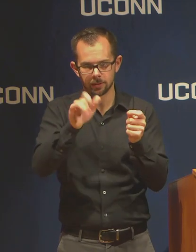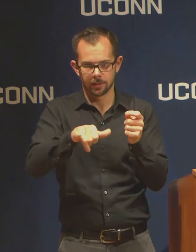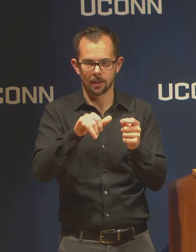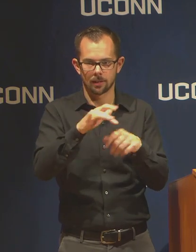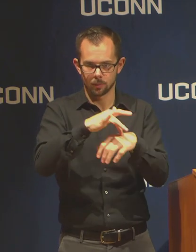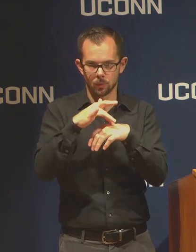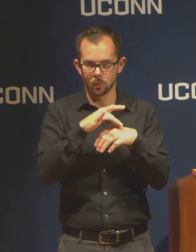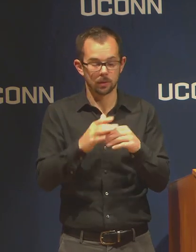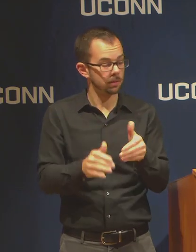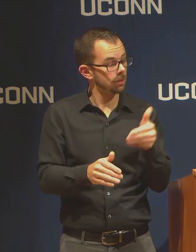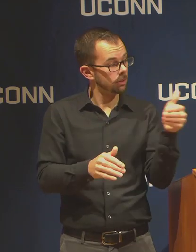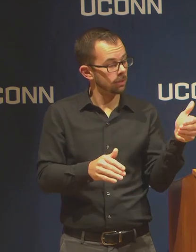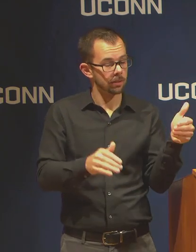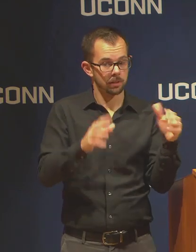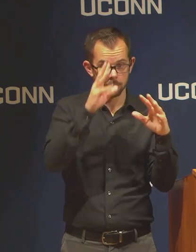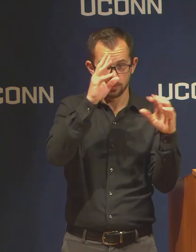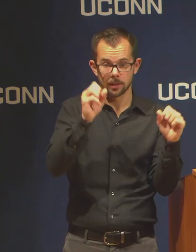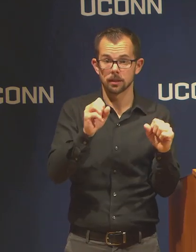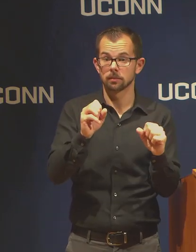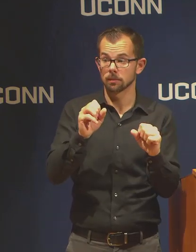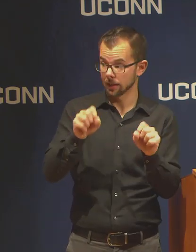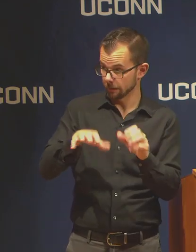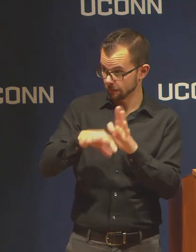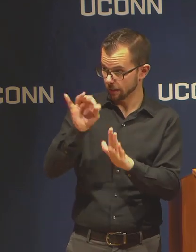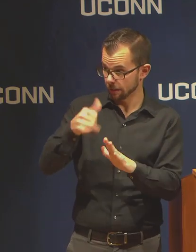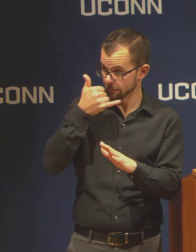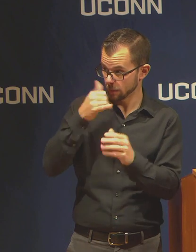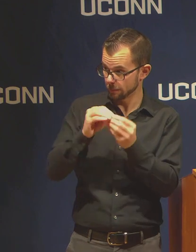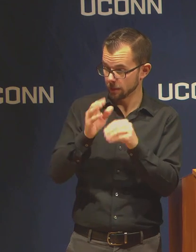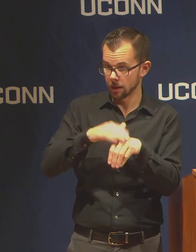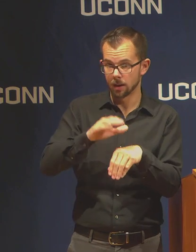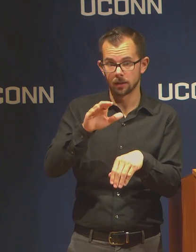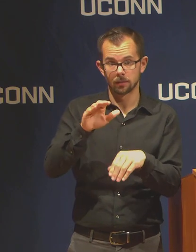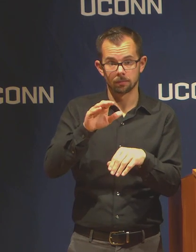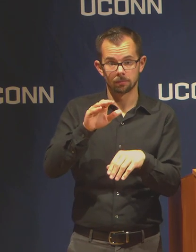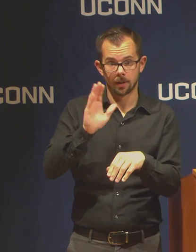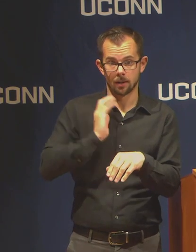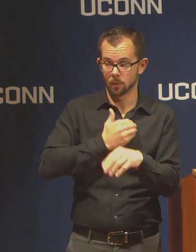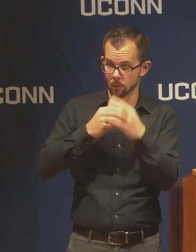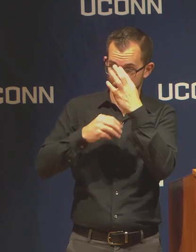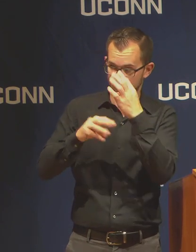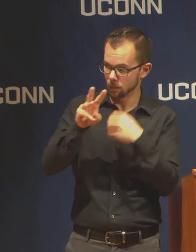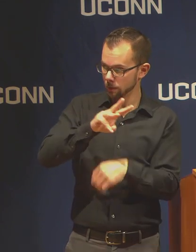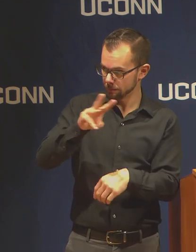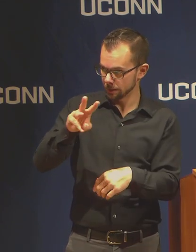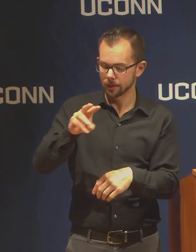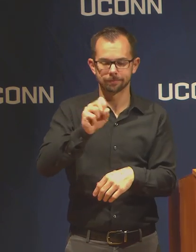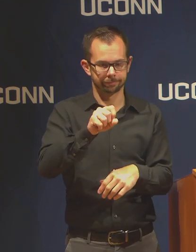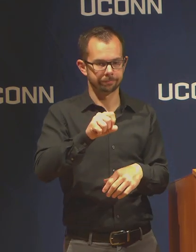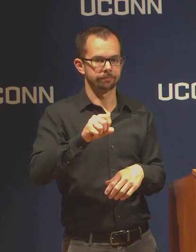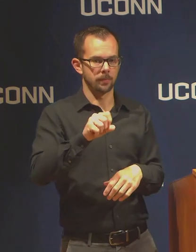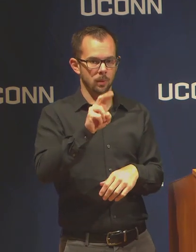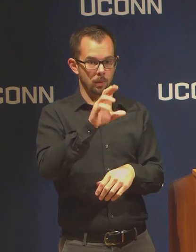the COVID 19 website. Yes.